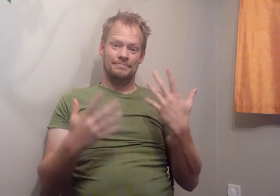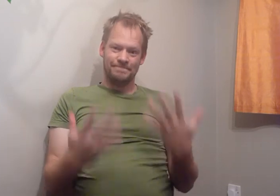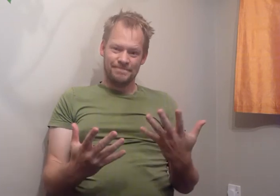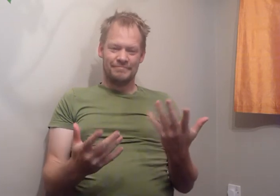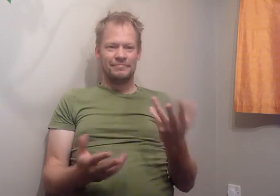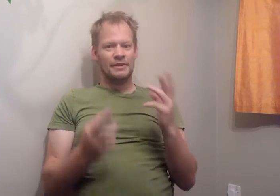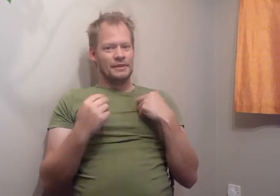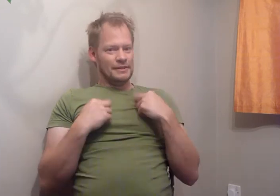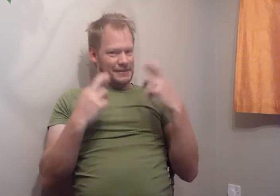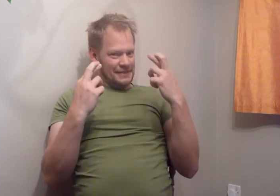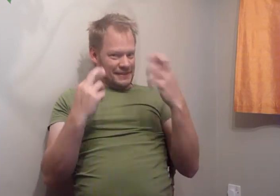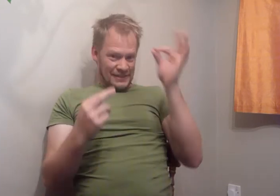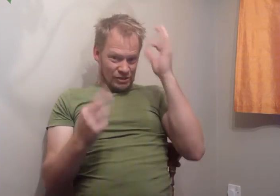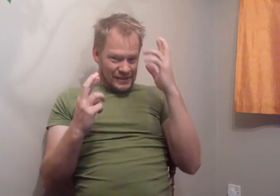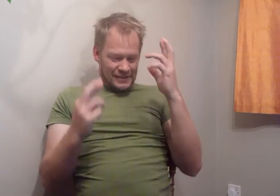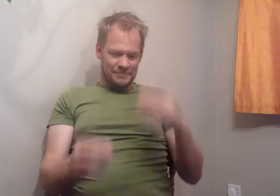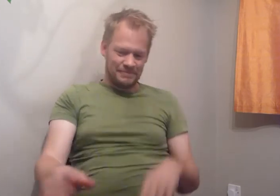I'm crossing my fingers for him.